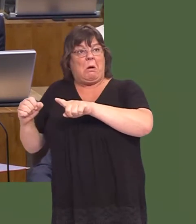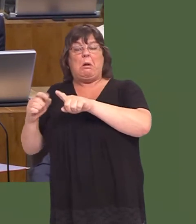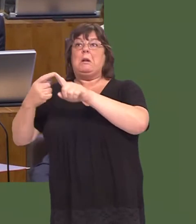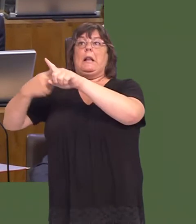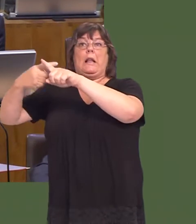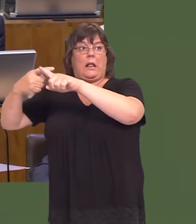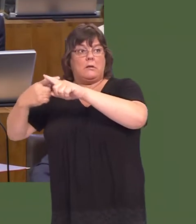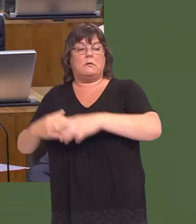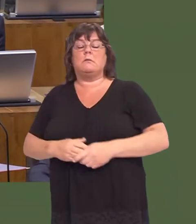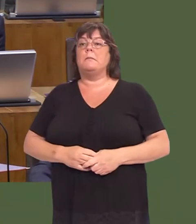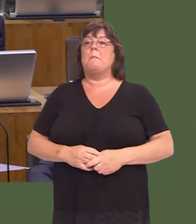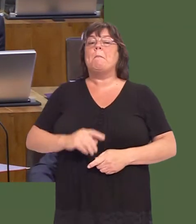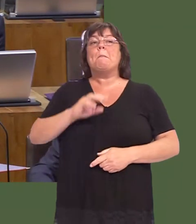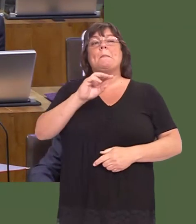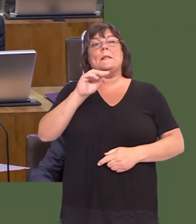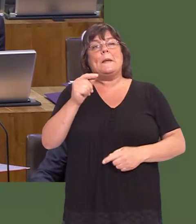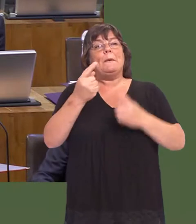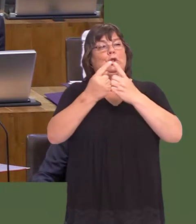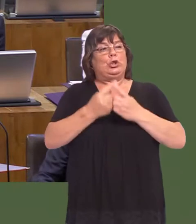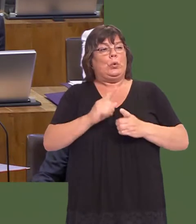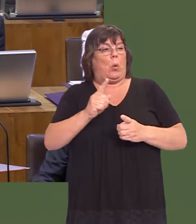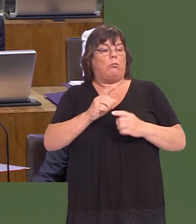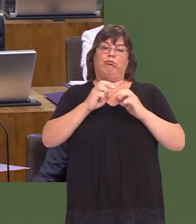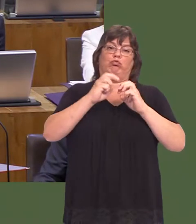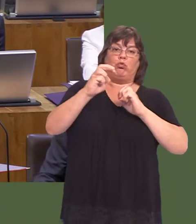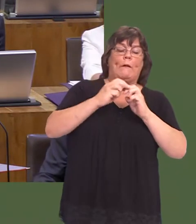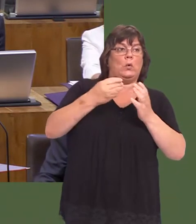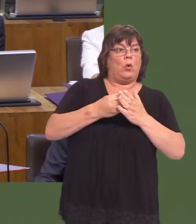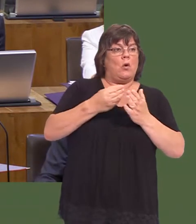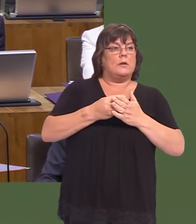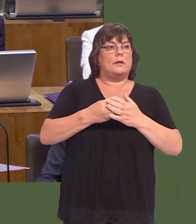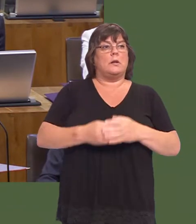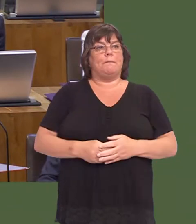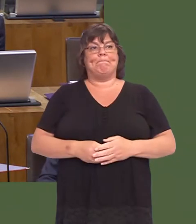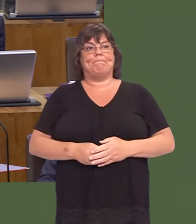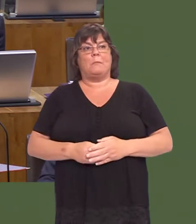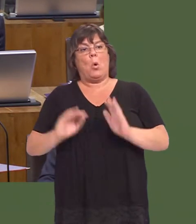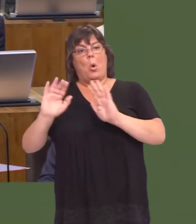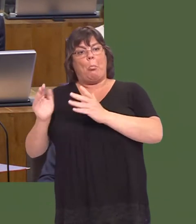There are issues such as, for example, travel costs, and issues such as how you provide